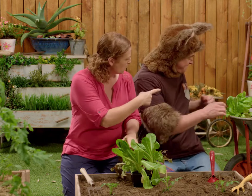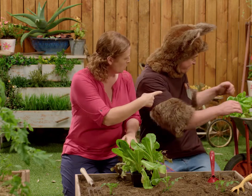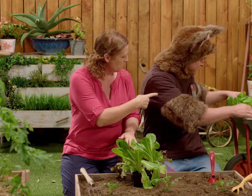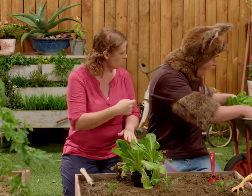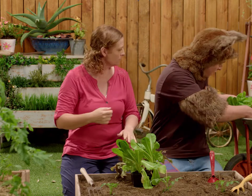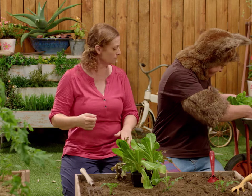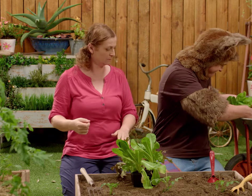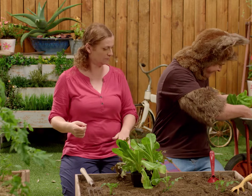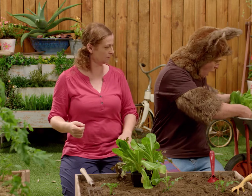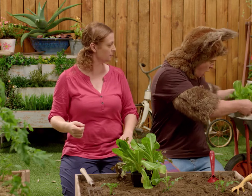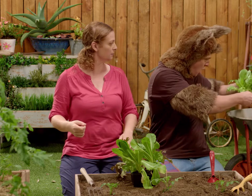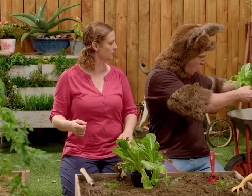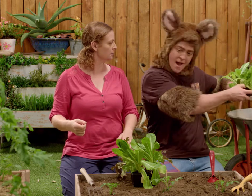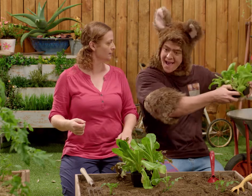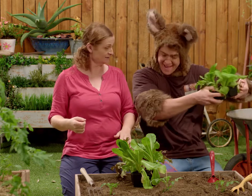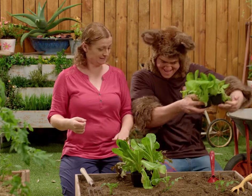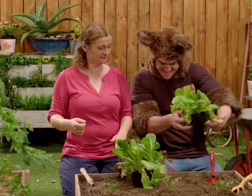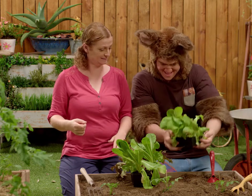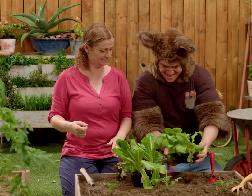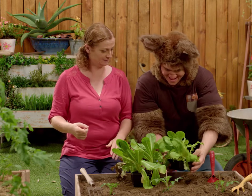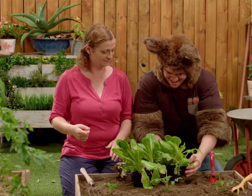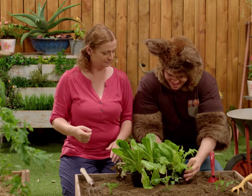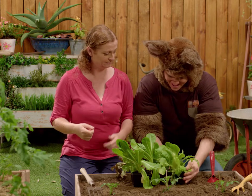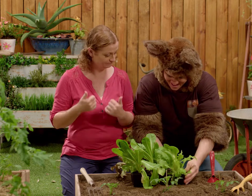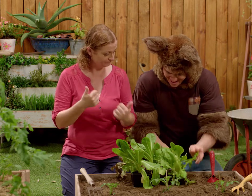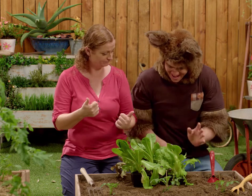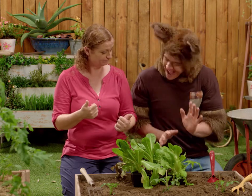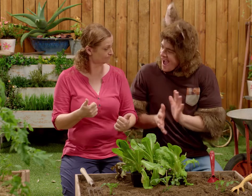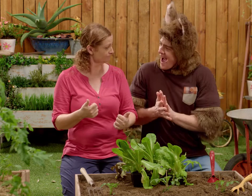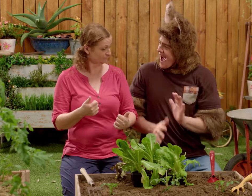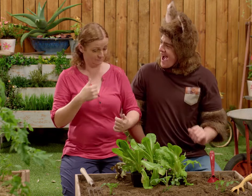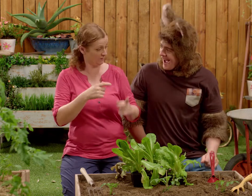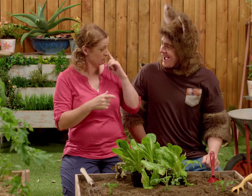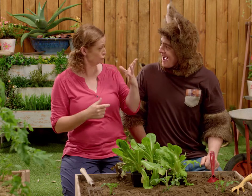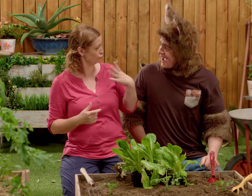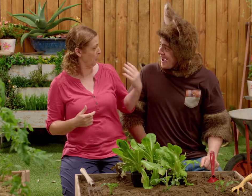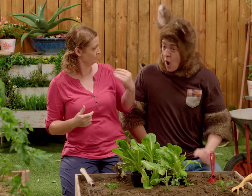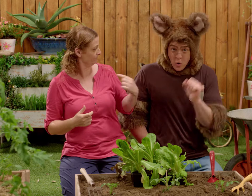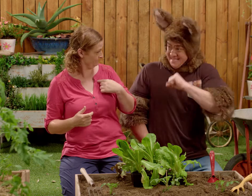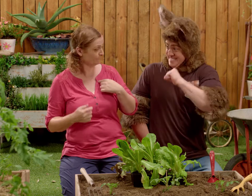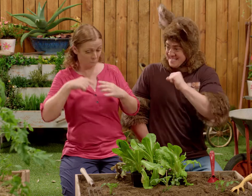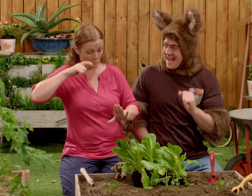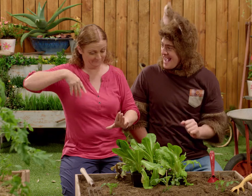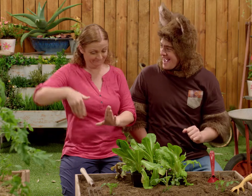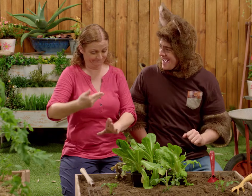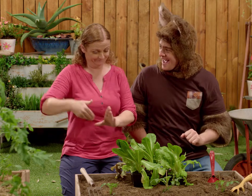There's one more there Possum, grab that one. Okay. Great, now why don't you copy me?